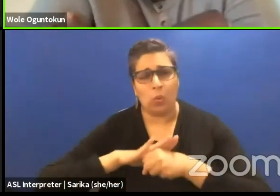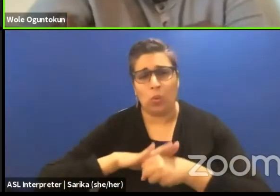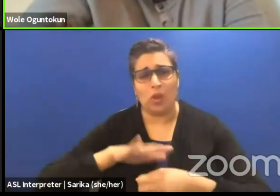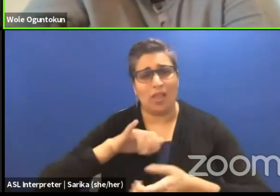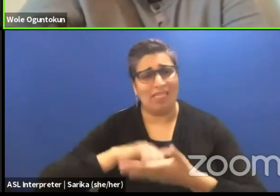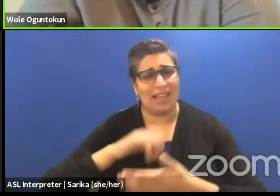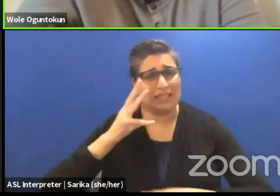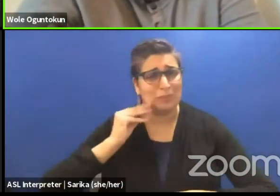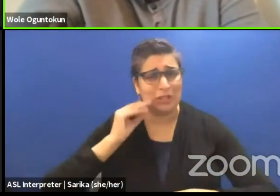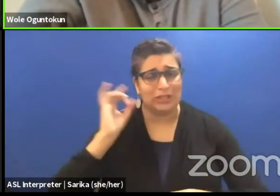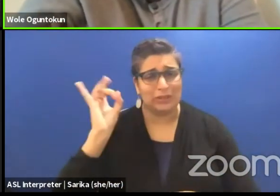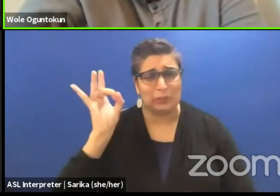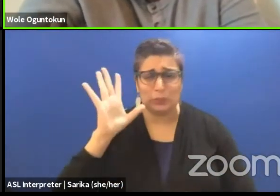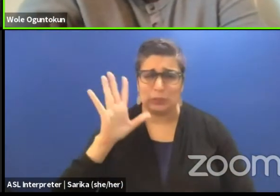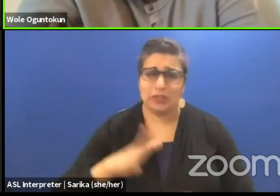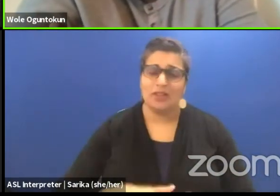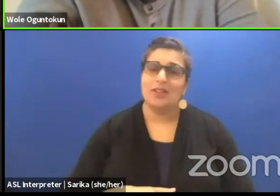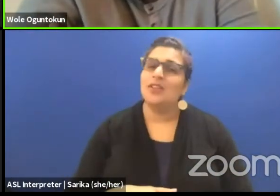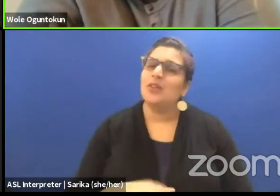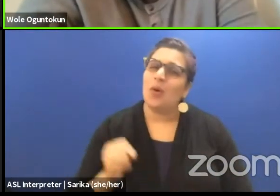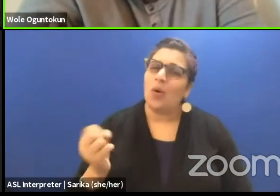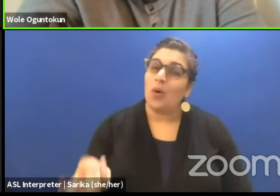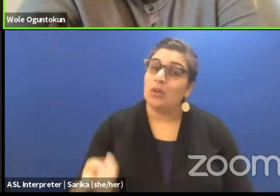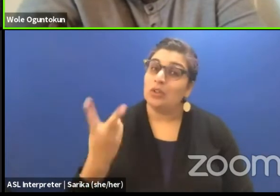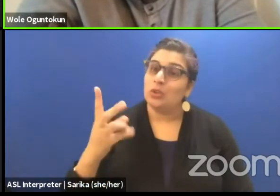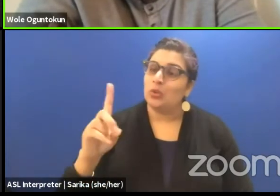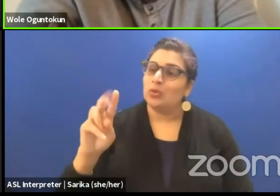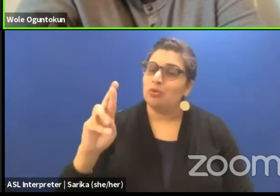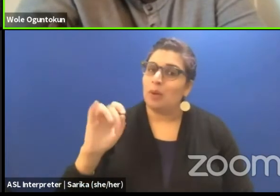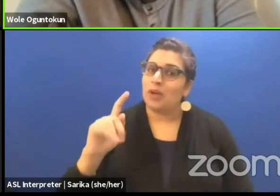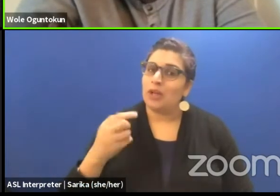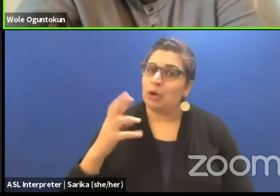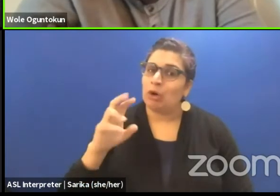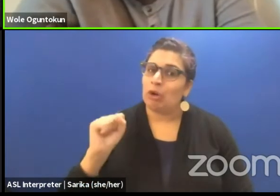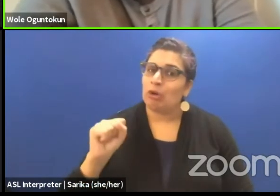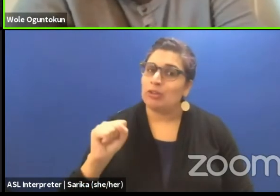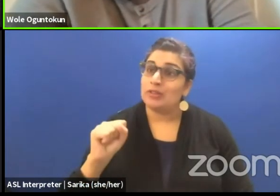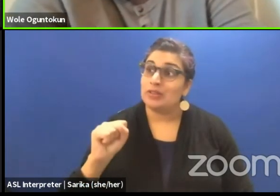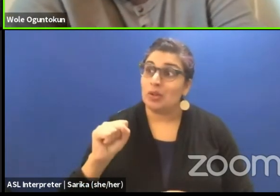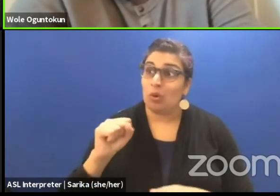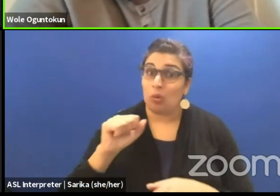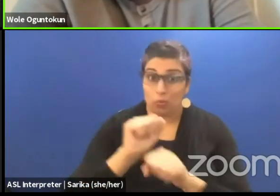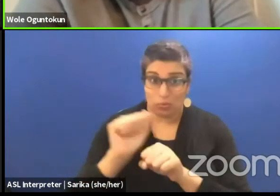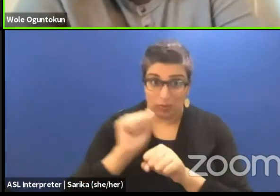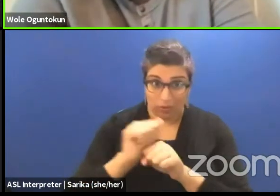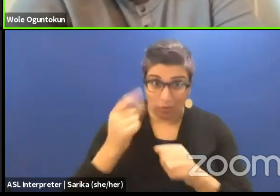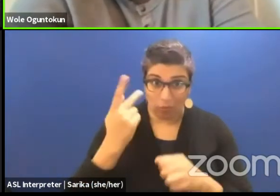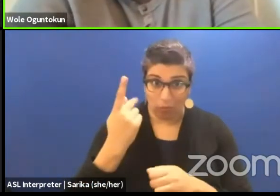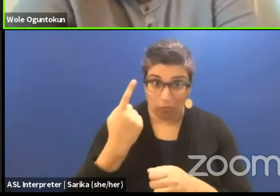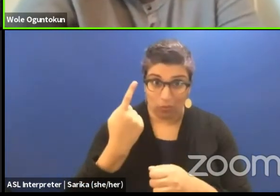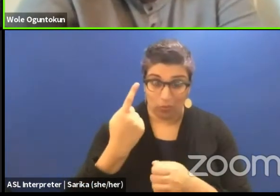So I do not think two dramaturgs can work on one project like Lloyd said.